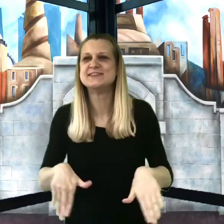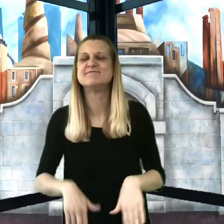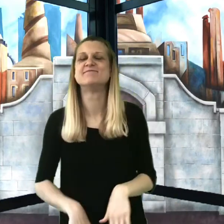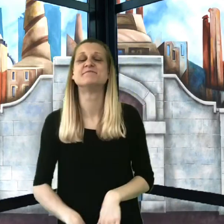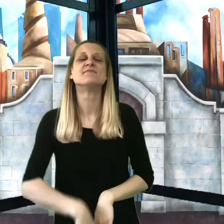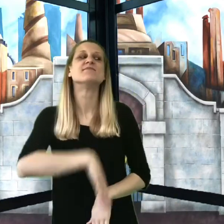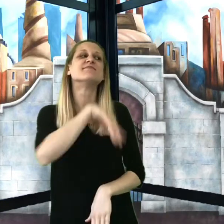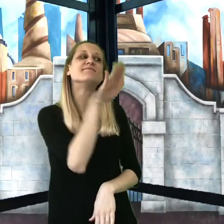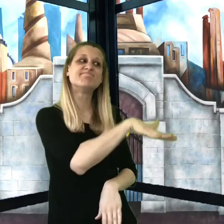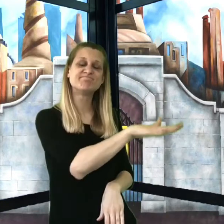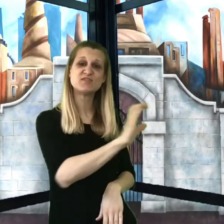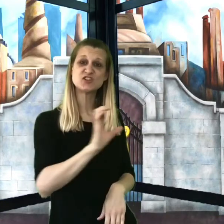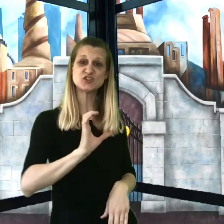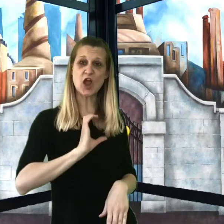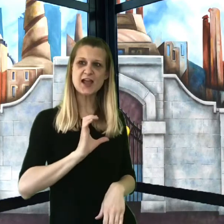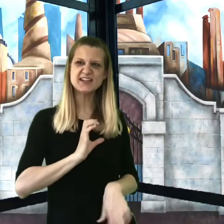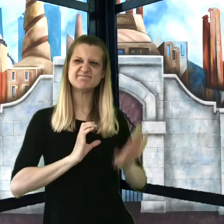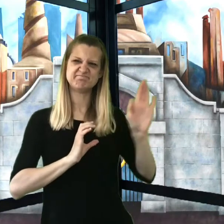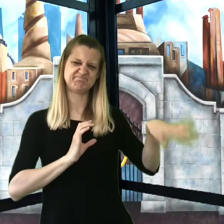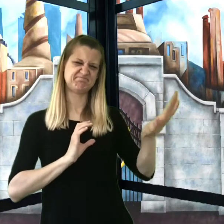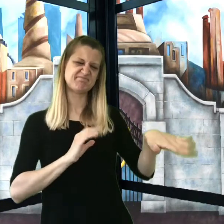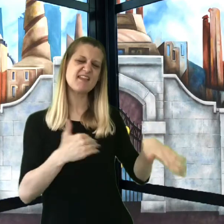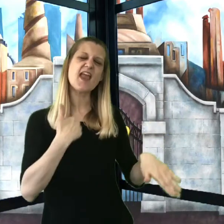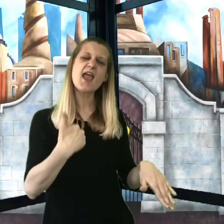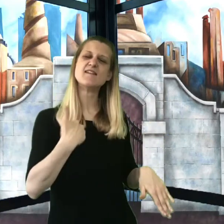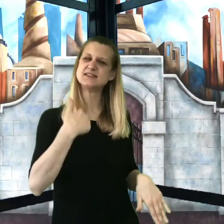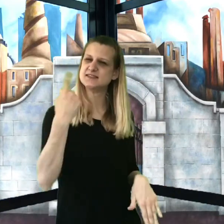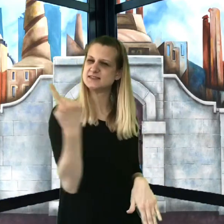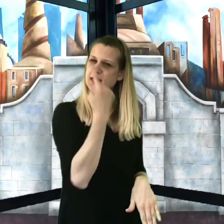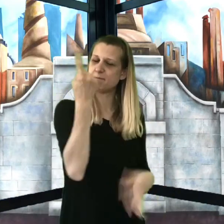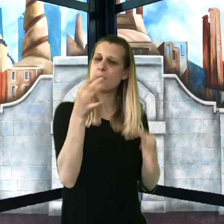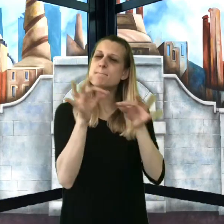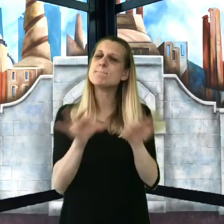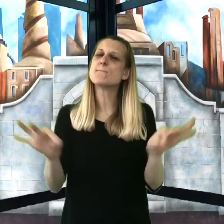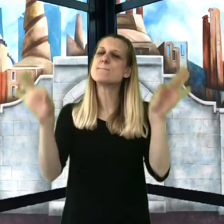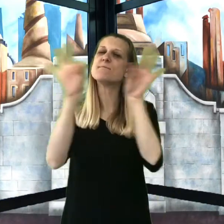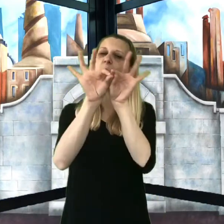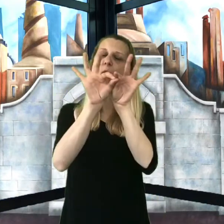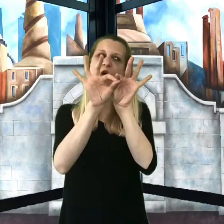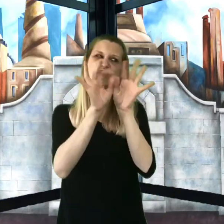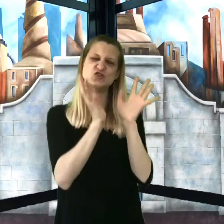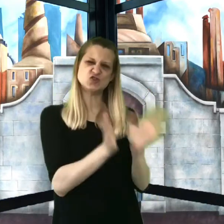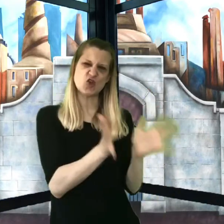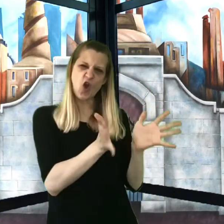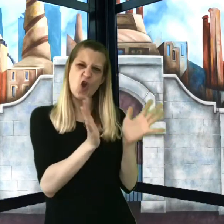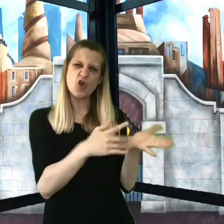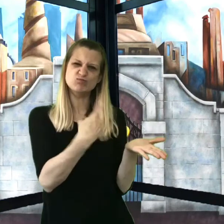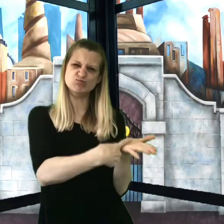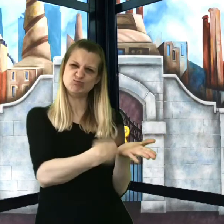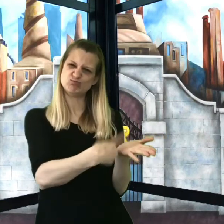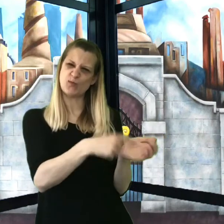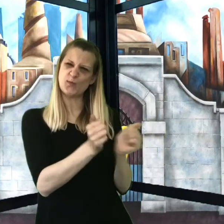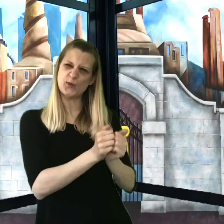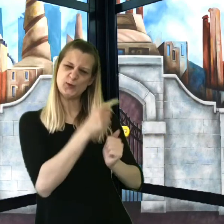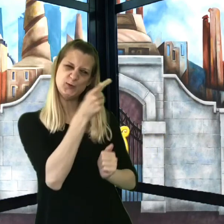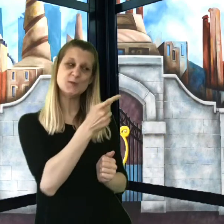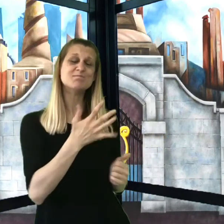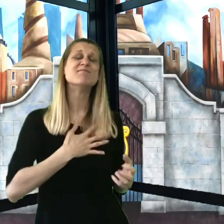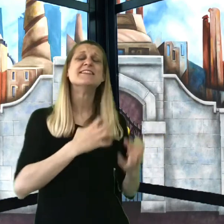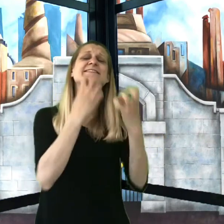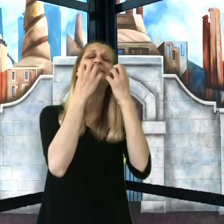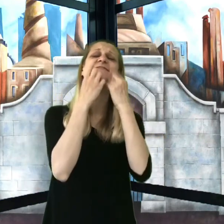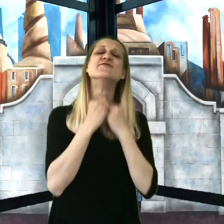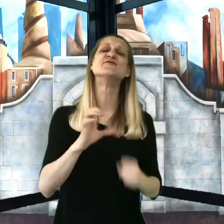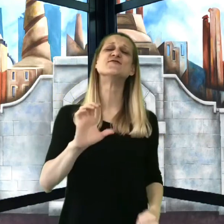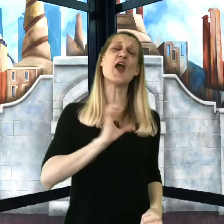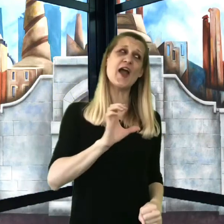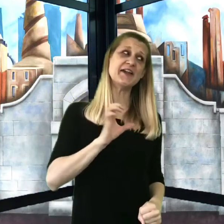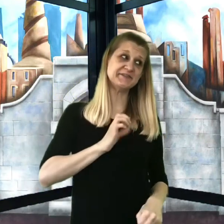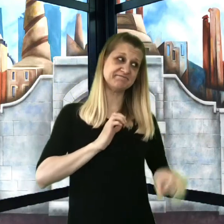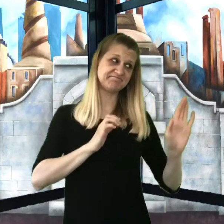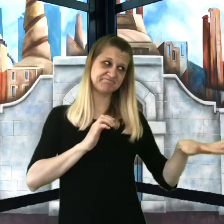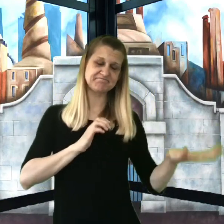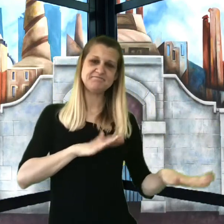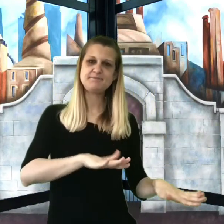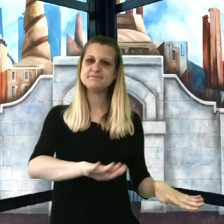I have something very important to talk to you about, my dear Charlie." Mr. Wonka